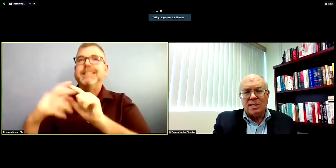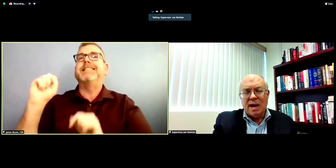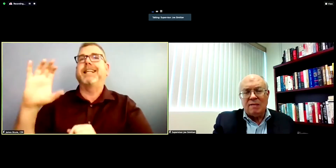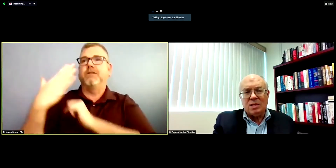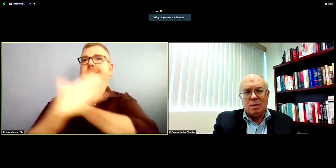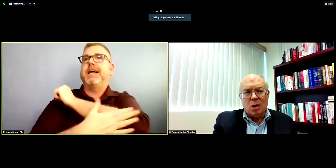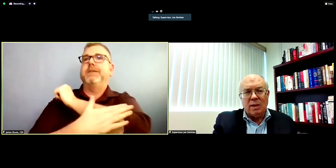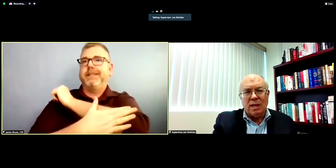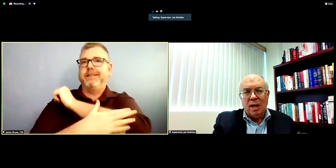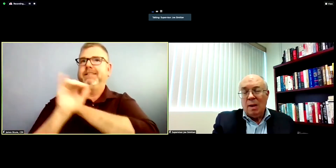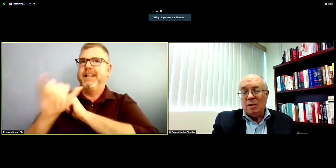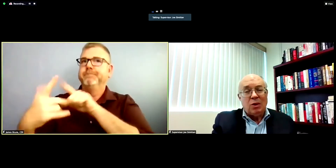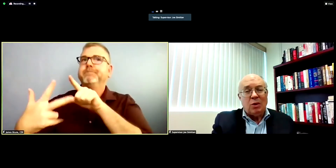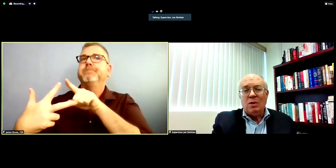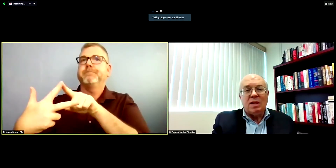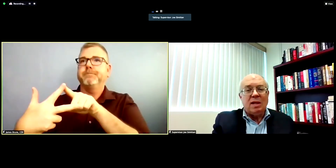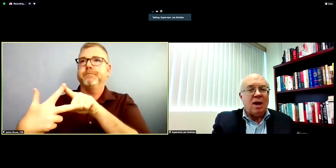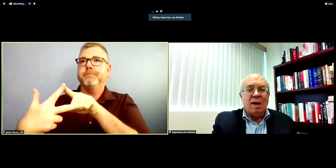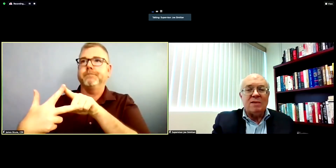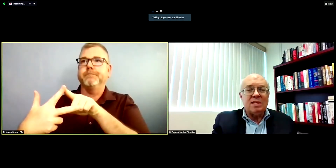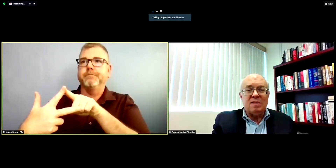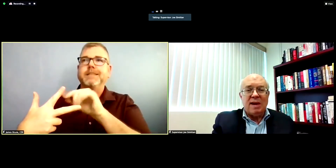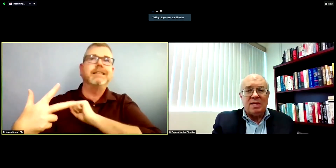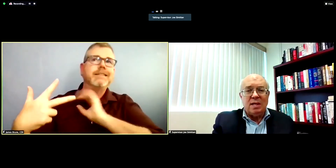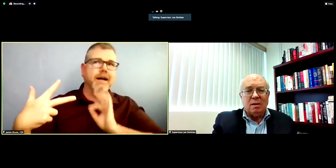staff in just a moment, but the third thing you need obviously is the vaccine,